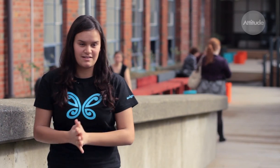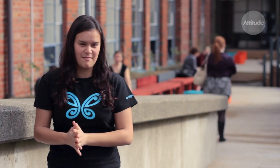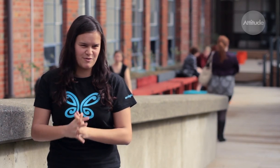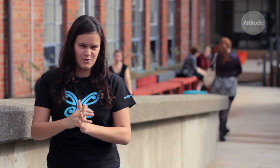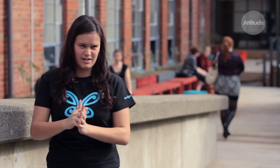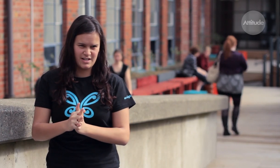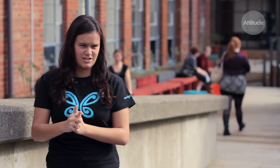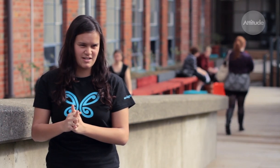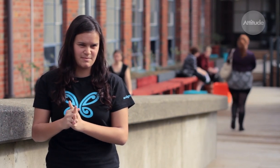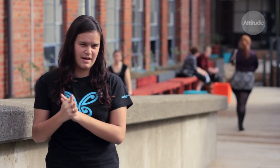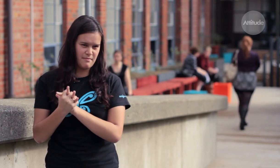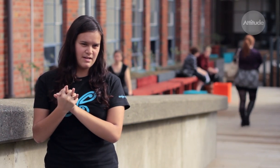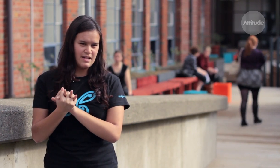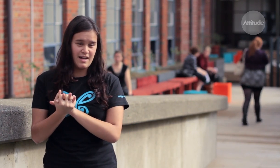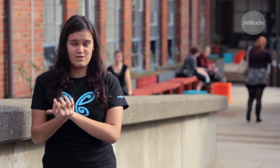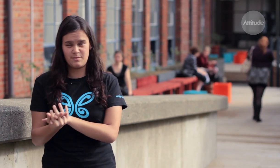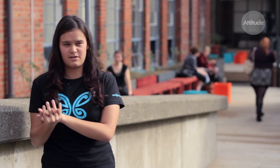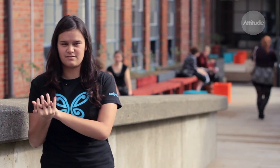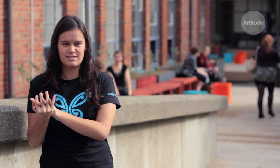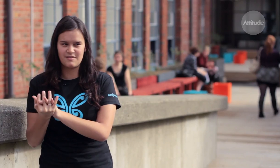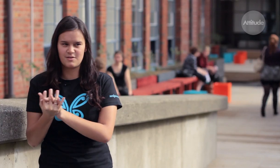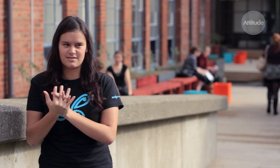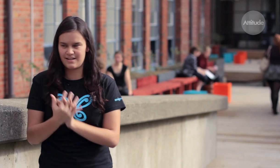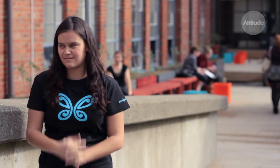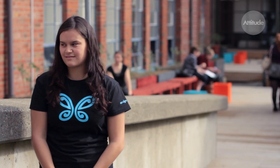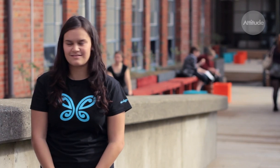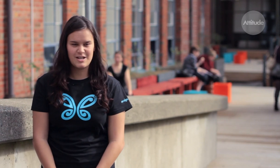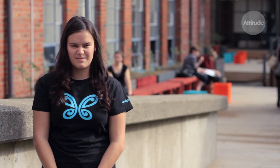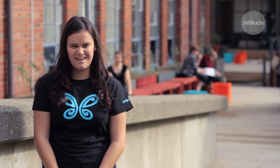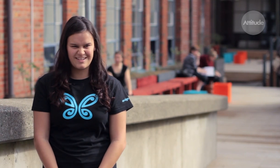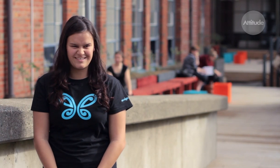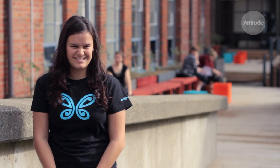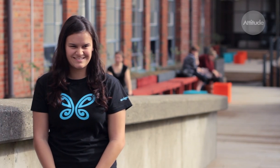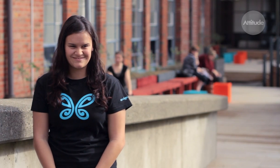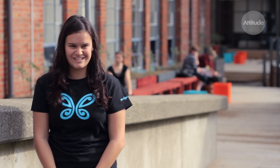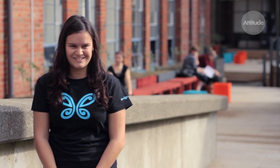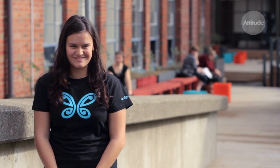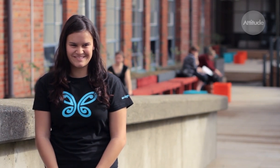changed – I’m moving to Auckland next year to become an Interpreter so it’s like changed my life, it’s pretty awesome.